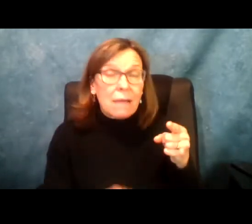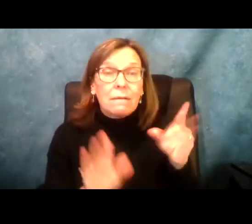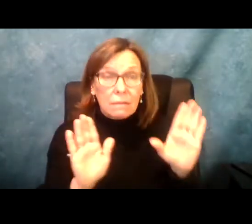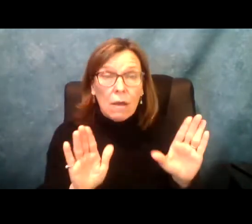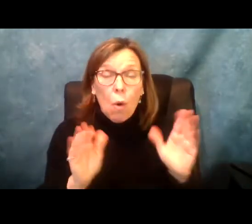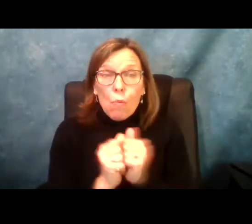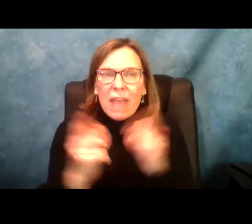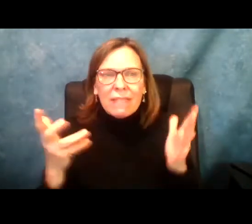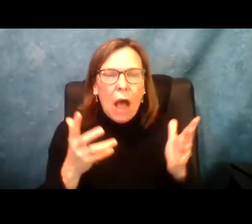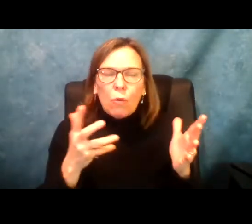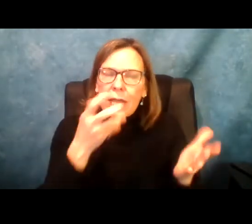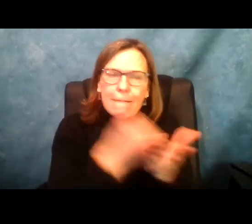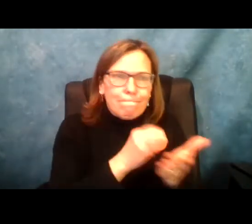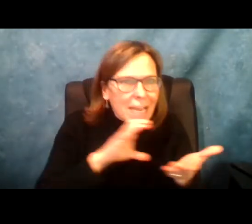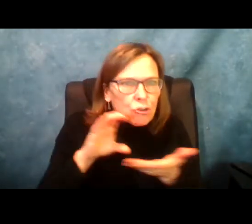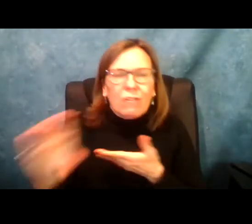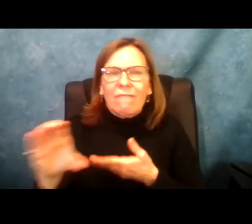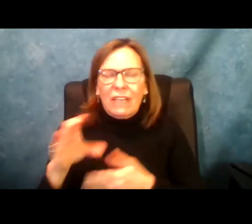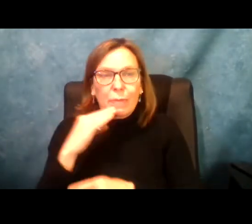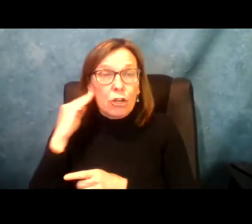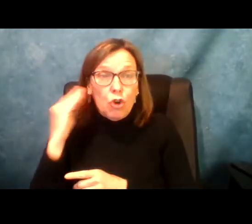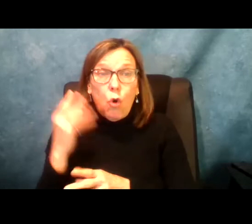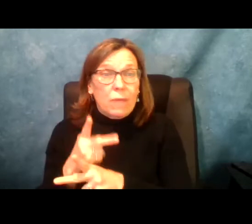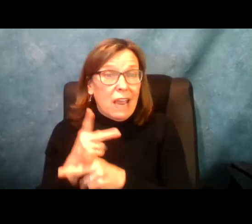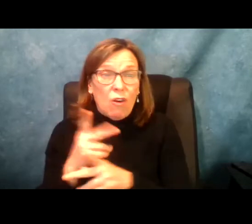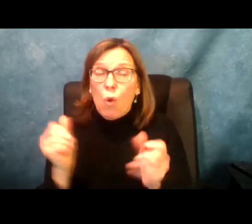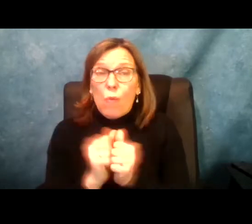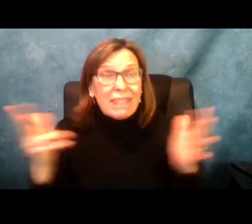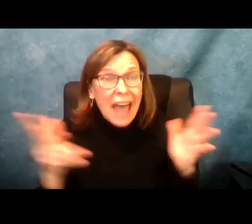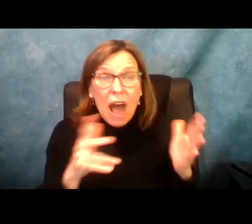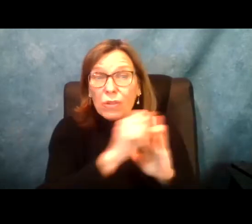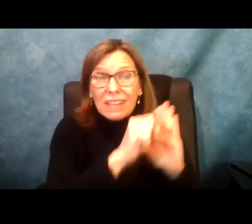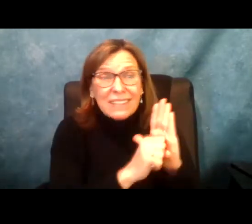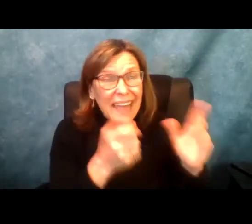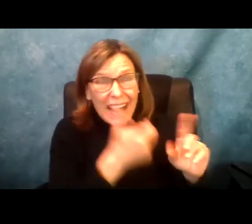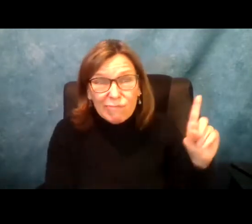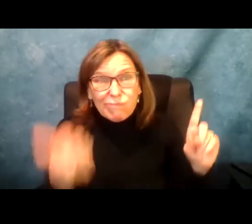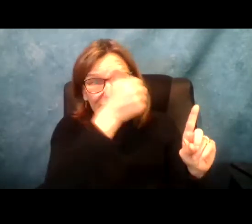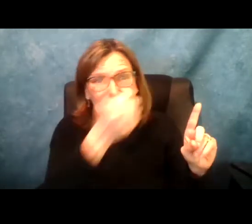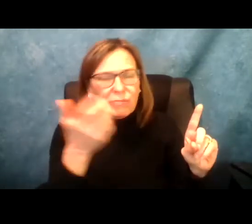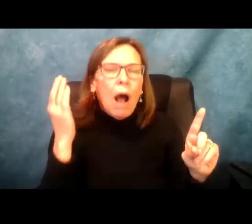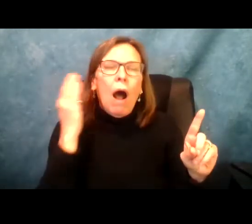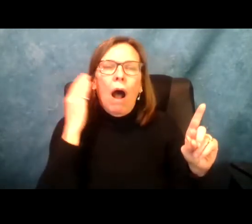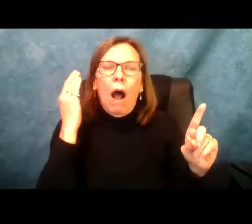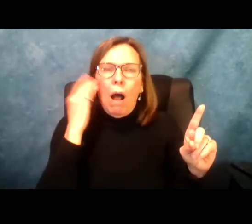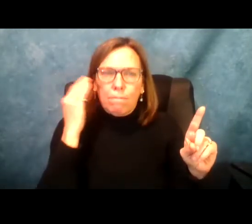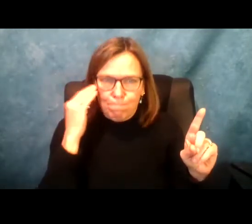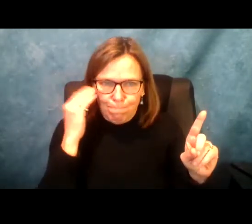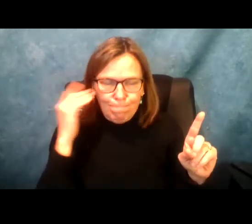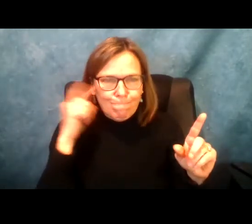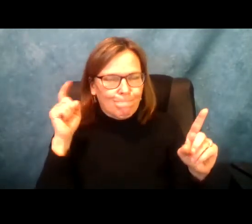we know that this state can't move forward without a major investment in home care.